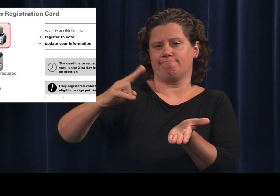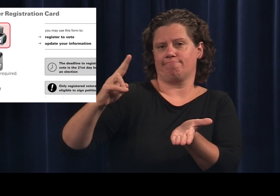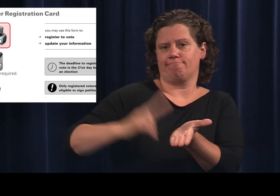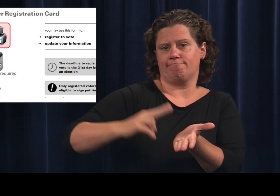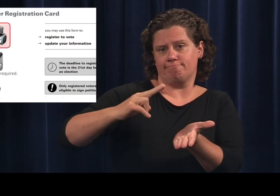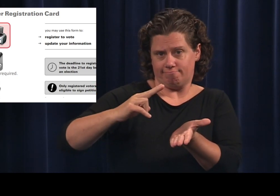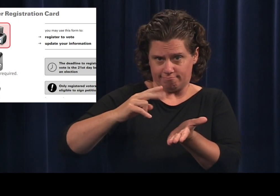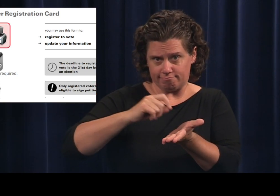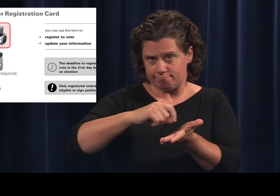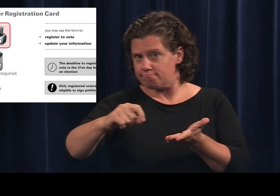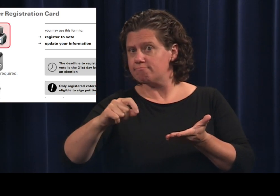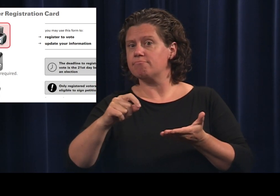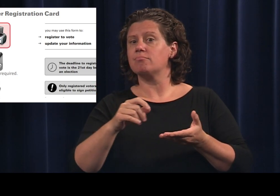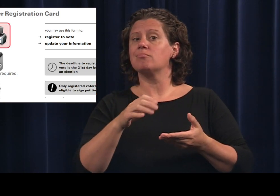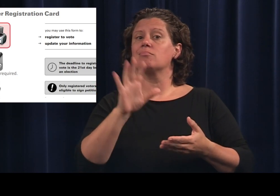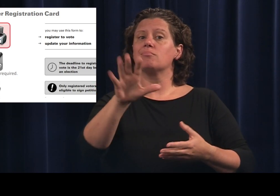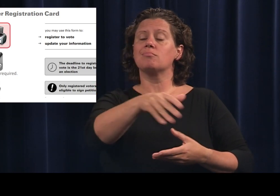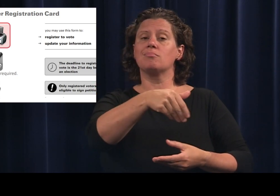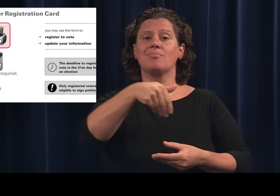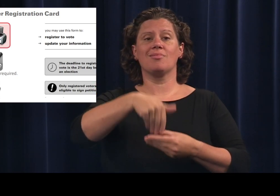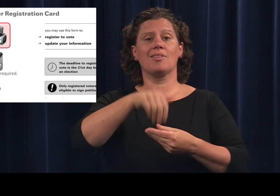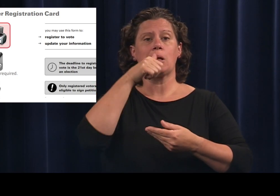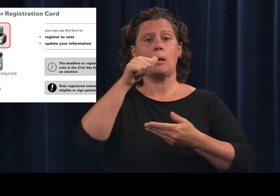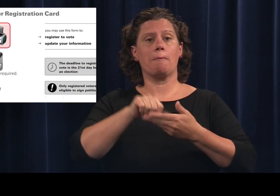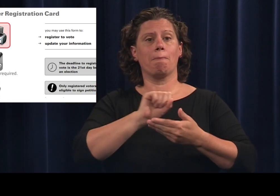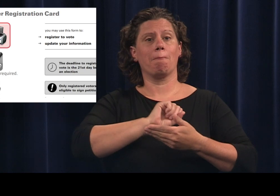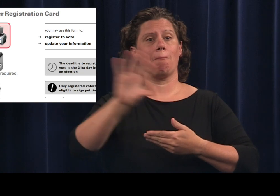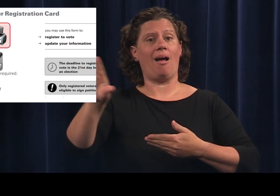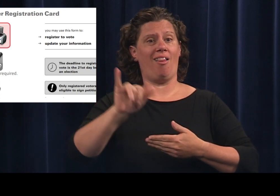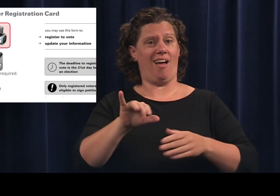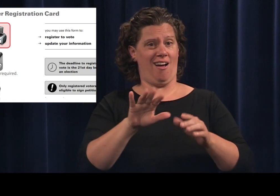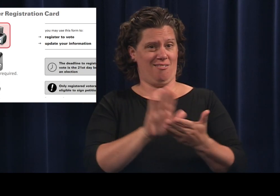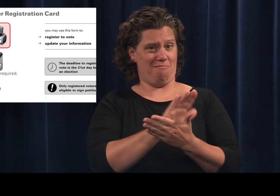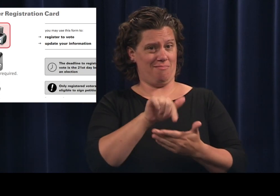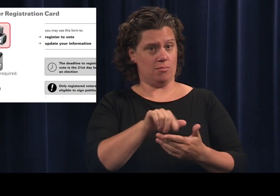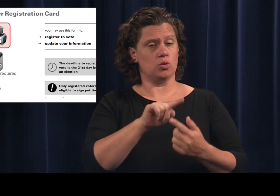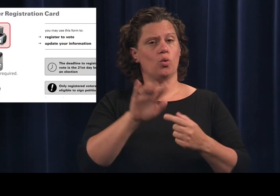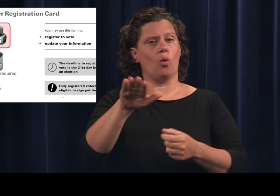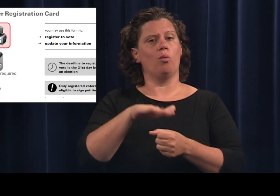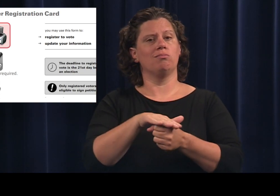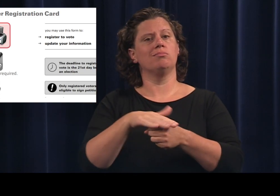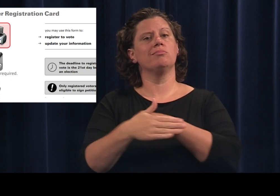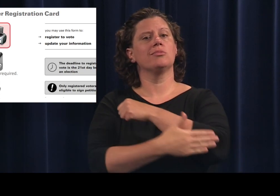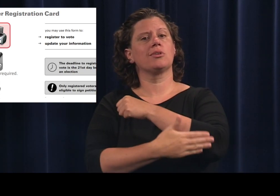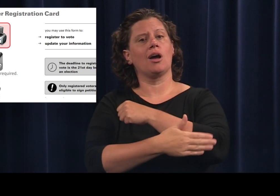to your County Elections Office.